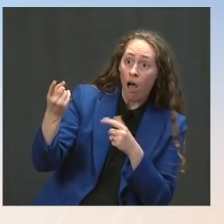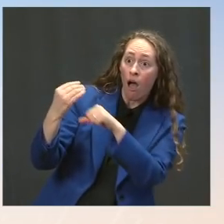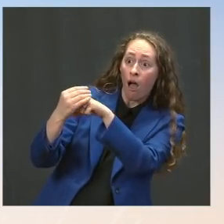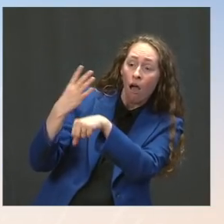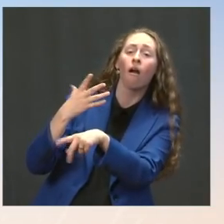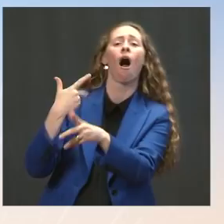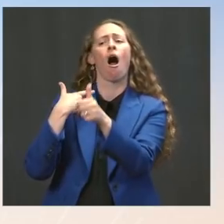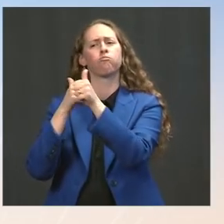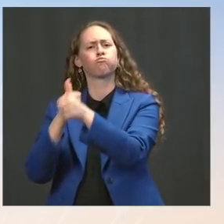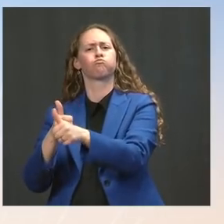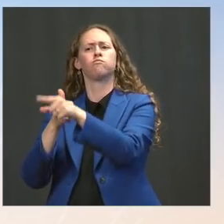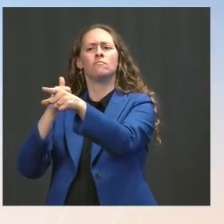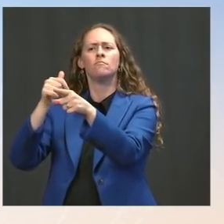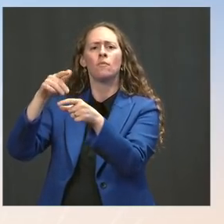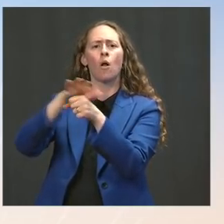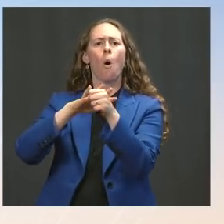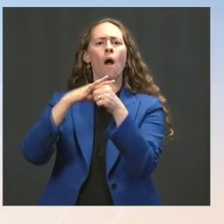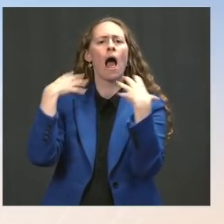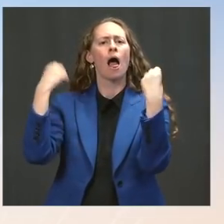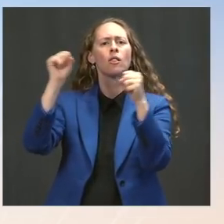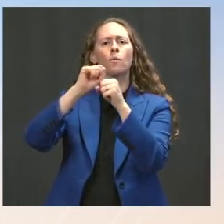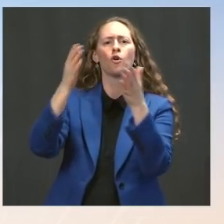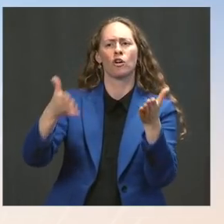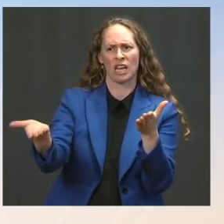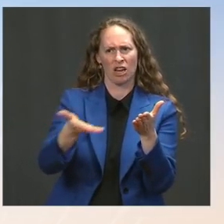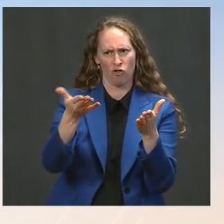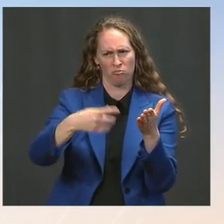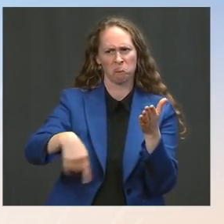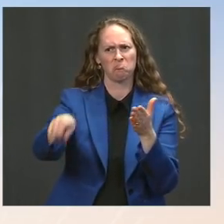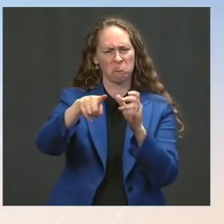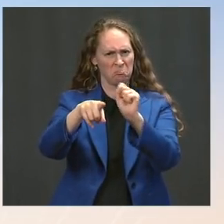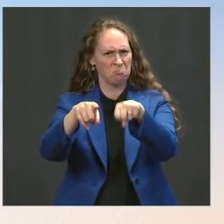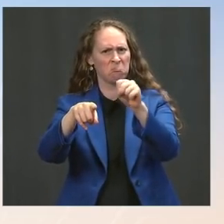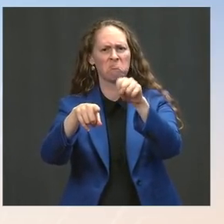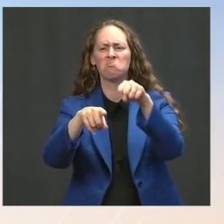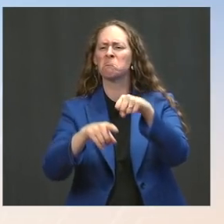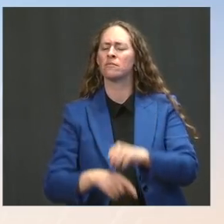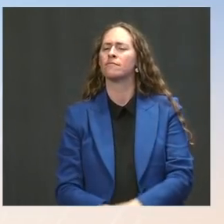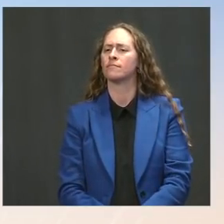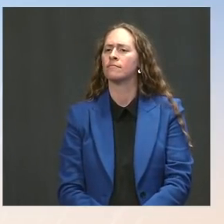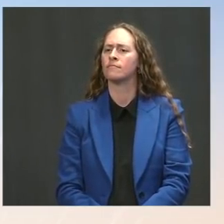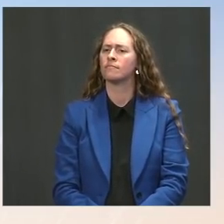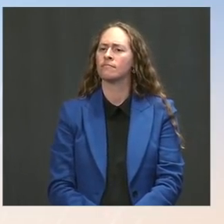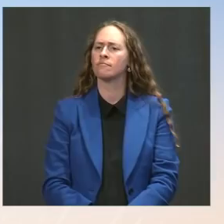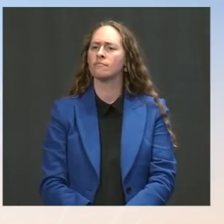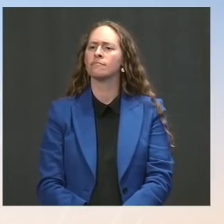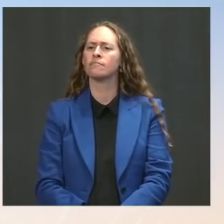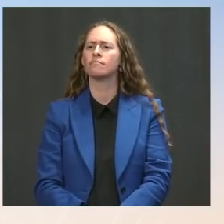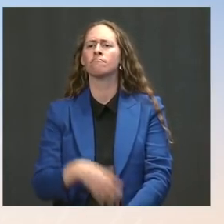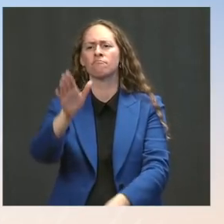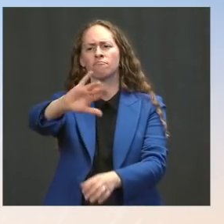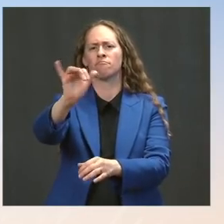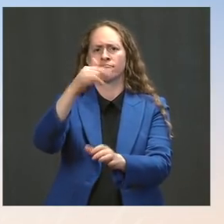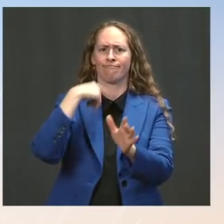here from the federal government. Just to give you kind of a sense. I would also note that 90 percent of teachers across the country are vaccinated.